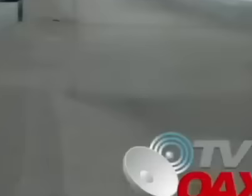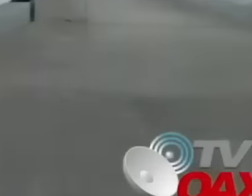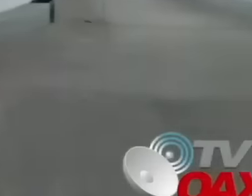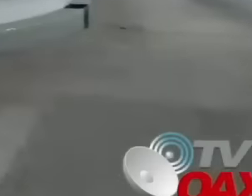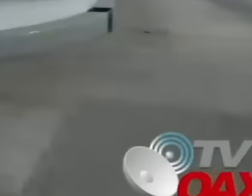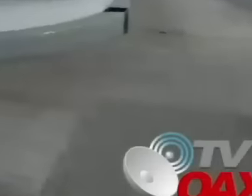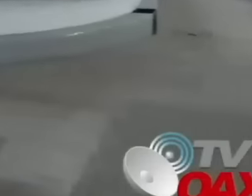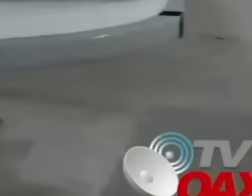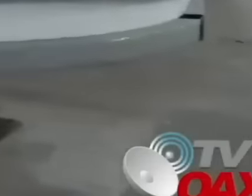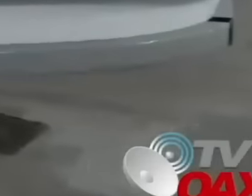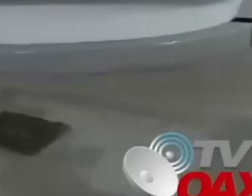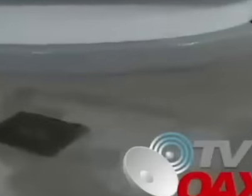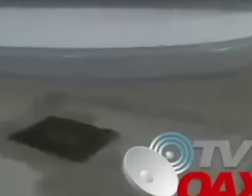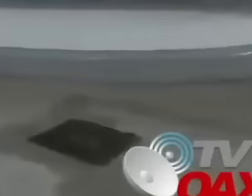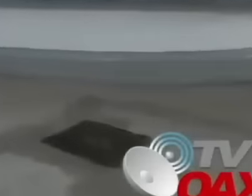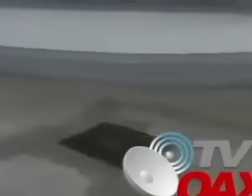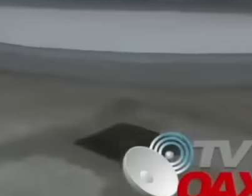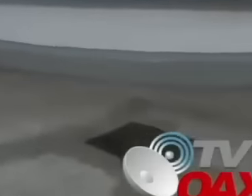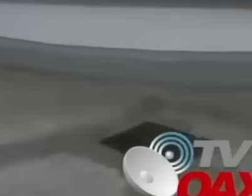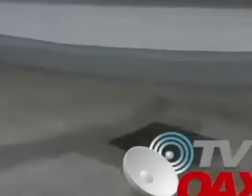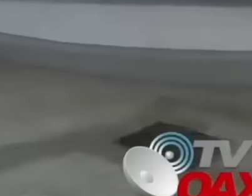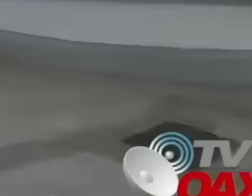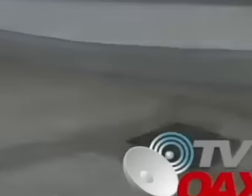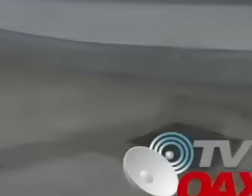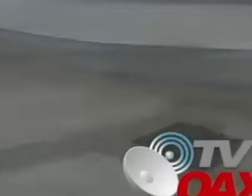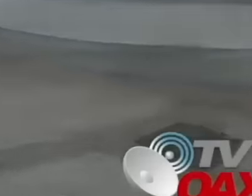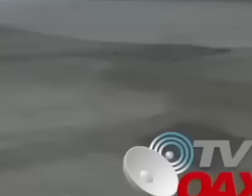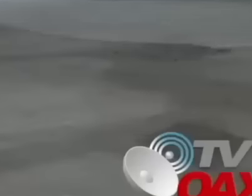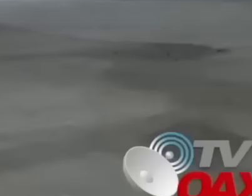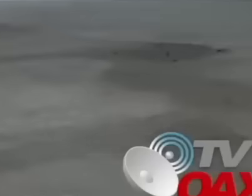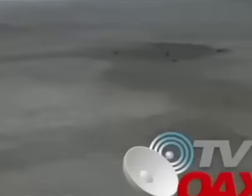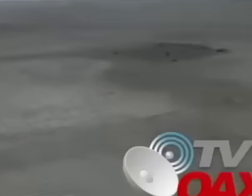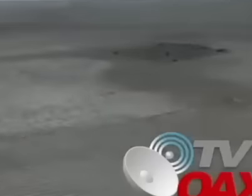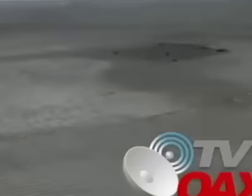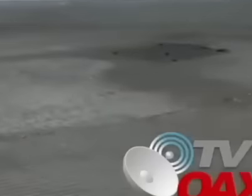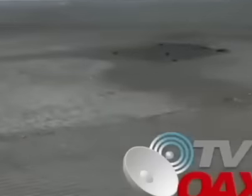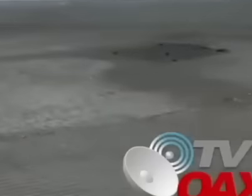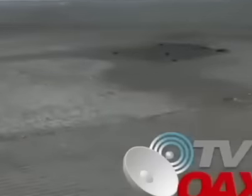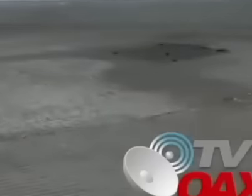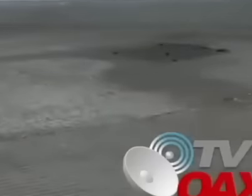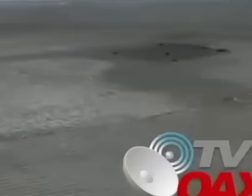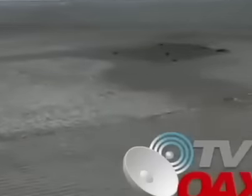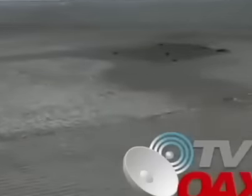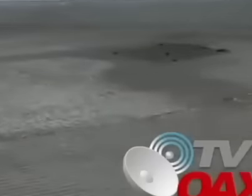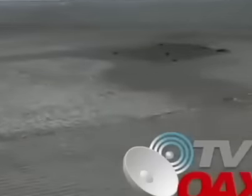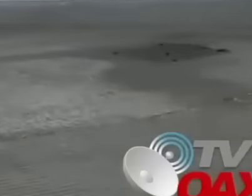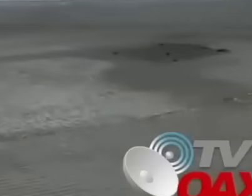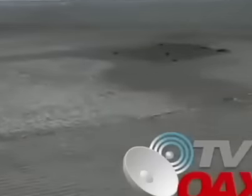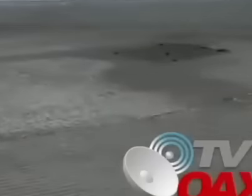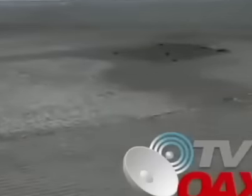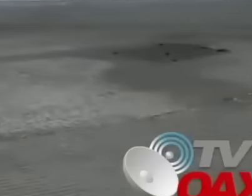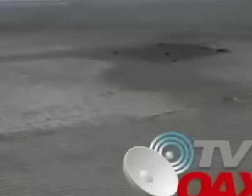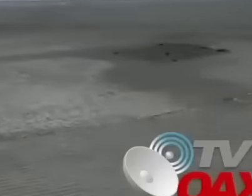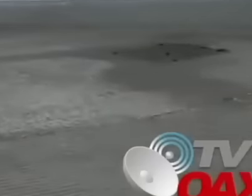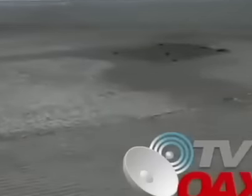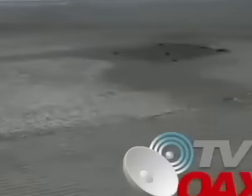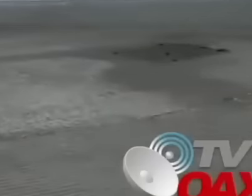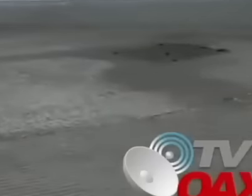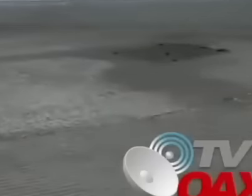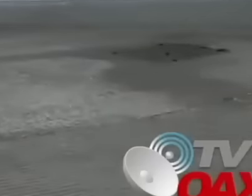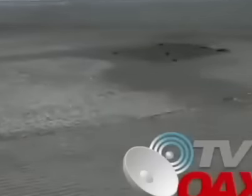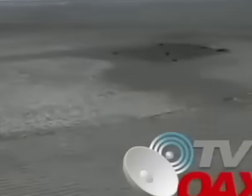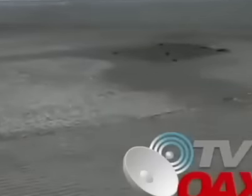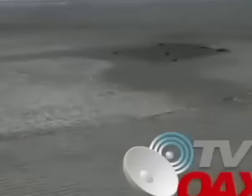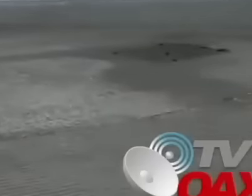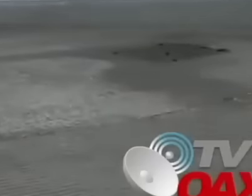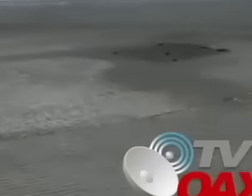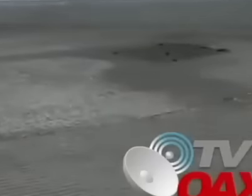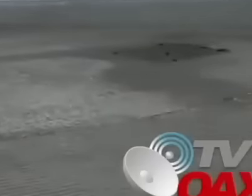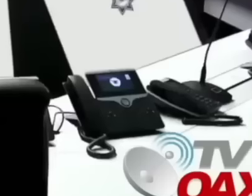of the DEA and the former head of the international police Interpol were invited to the place. There were also screens that connected